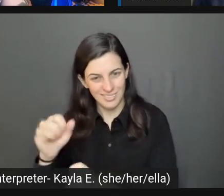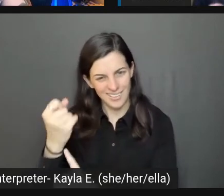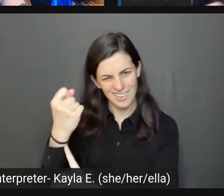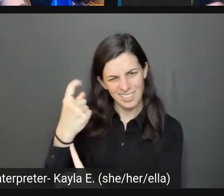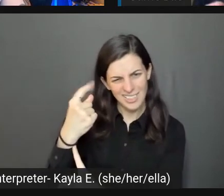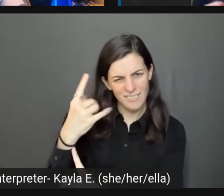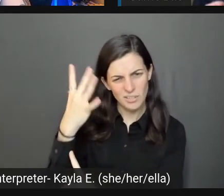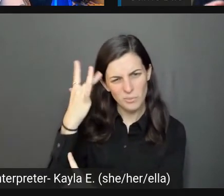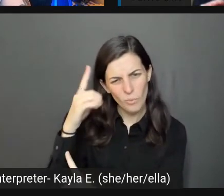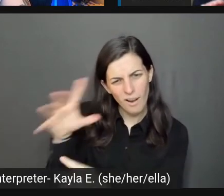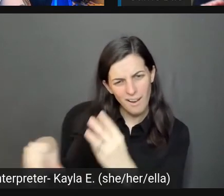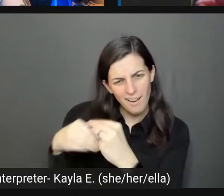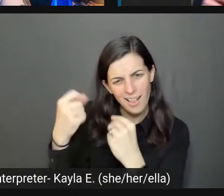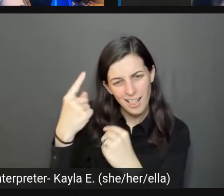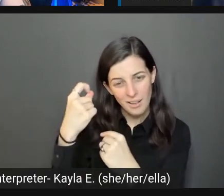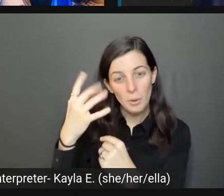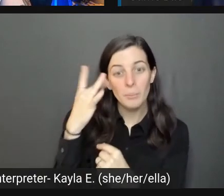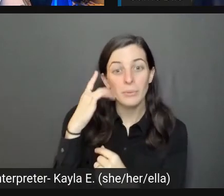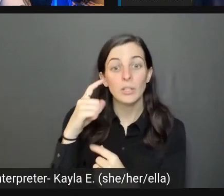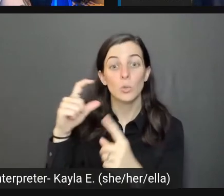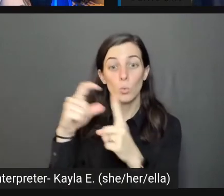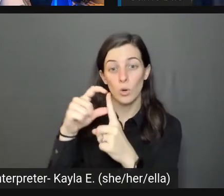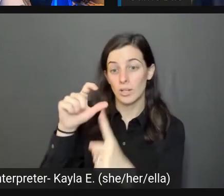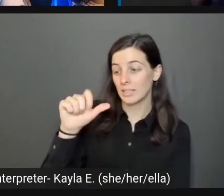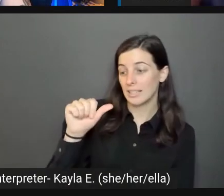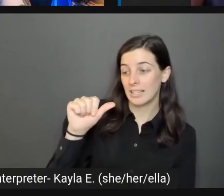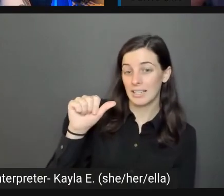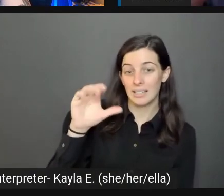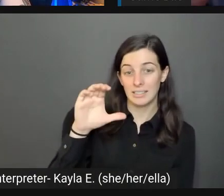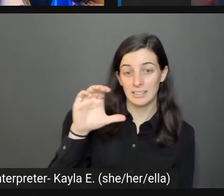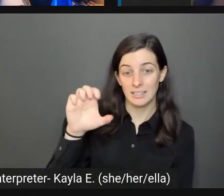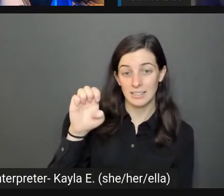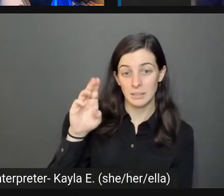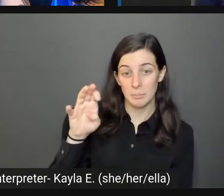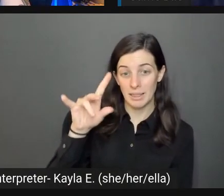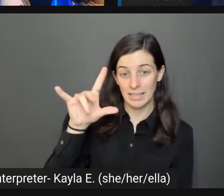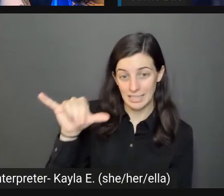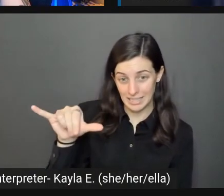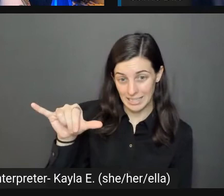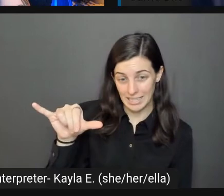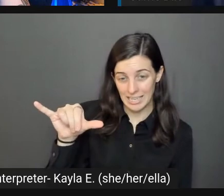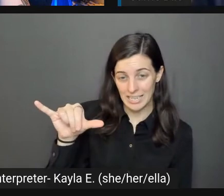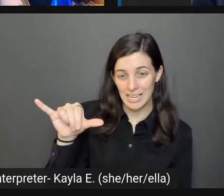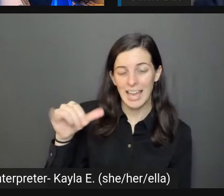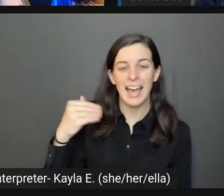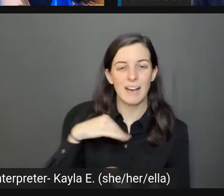there are 11 letters in the word accessibility between the A and the Y, so it's shortened down to that.